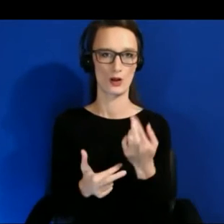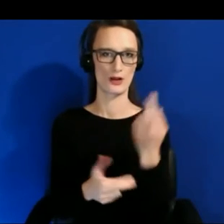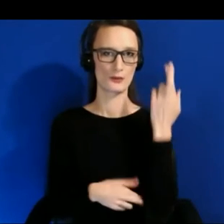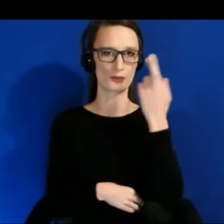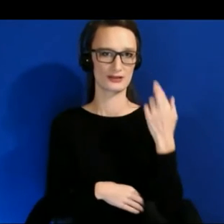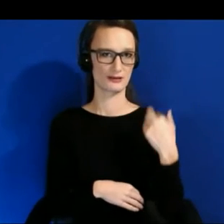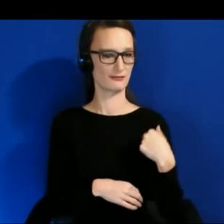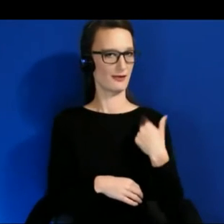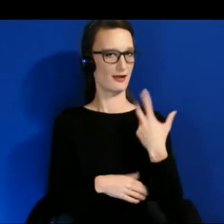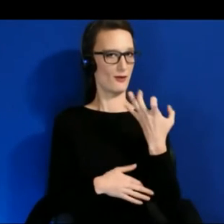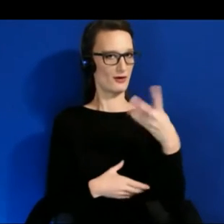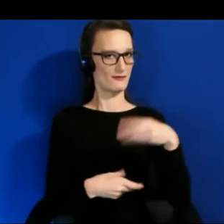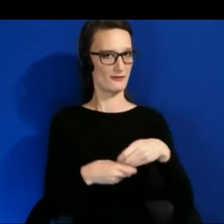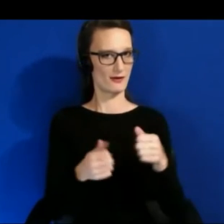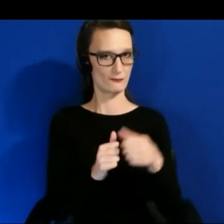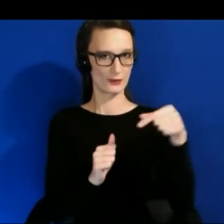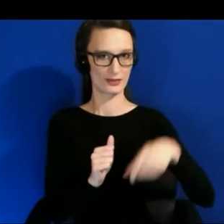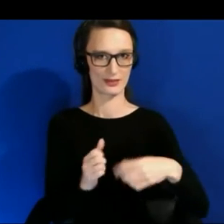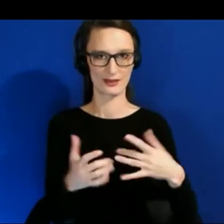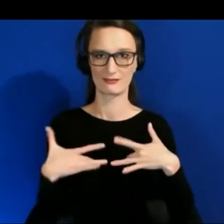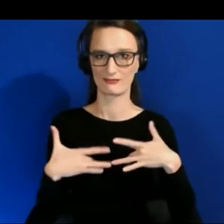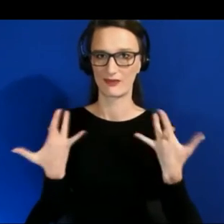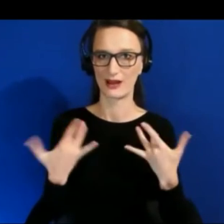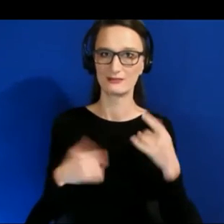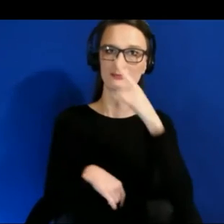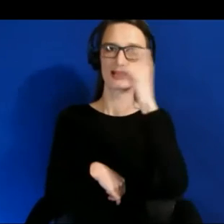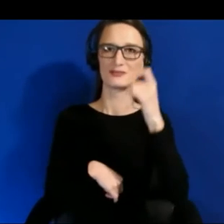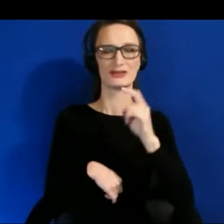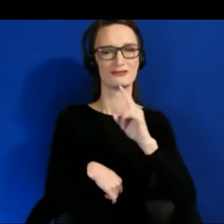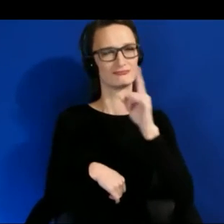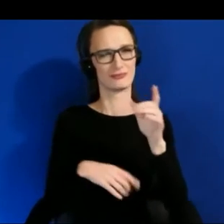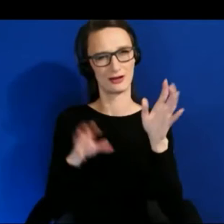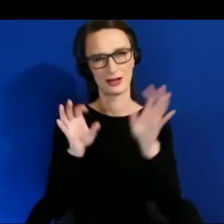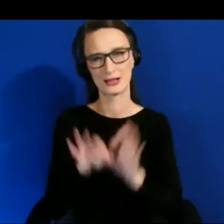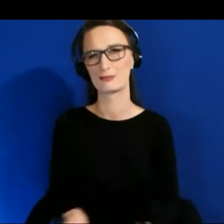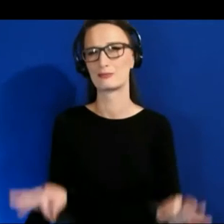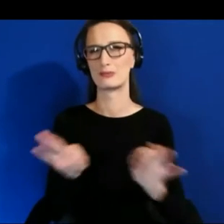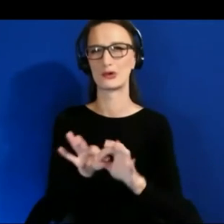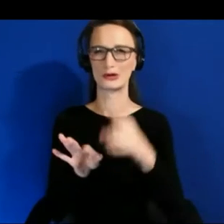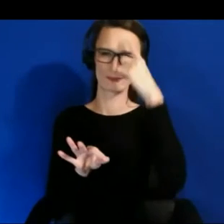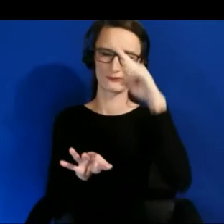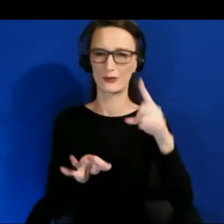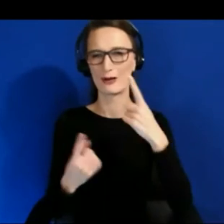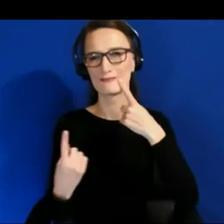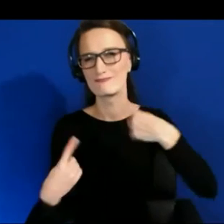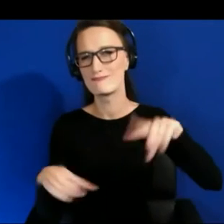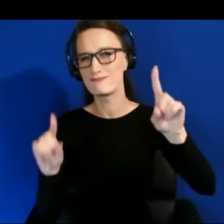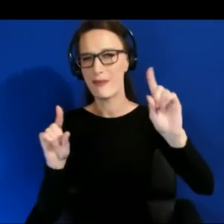of the importance of finally launching a new technology to the mainstream, to the masses,